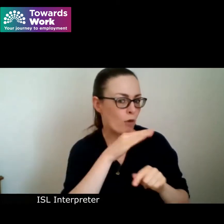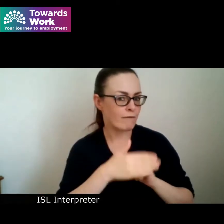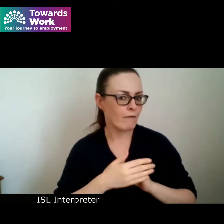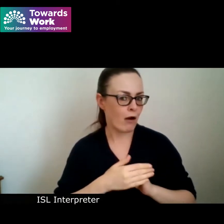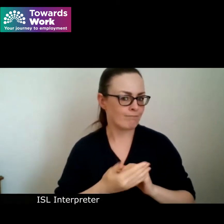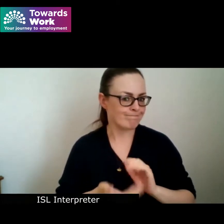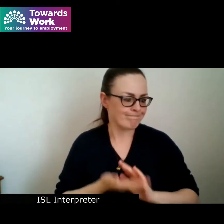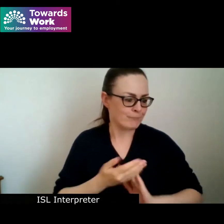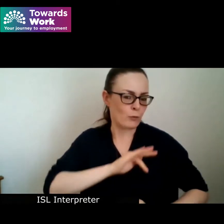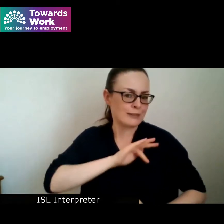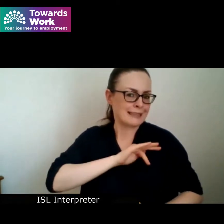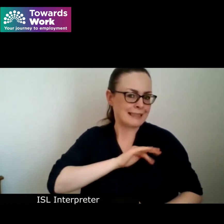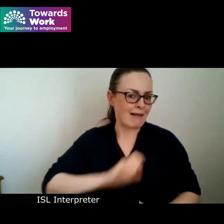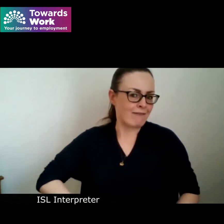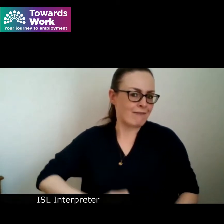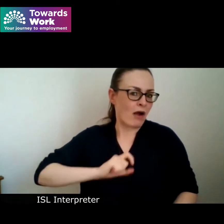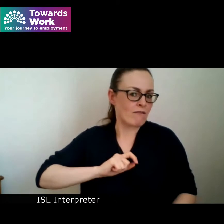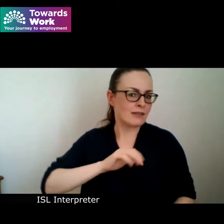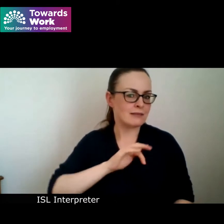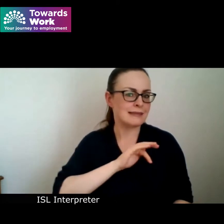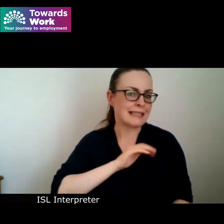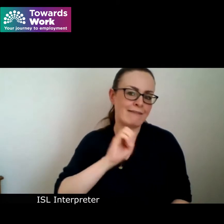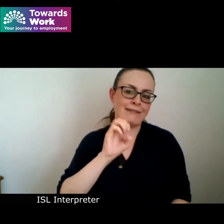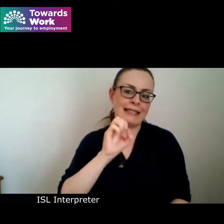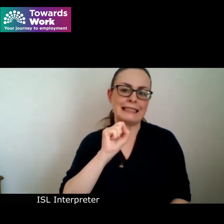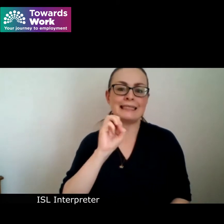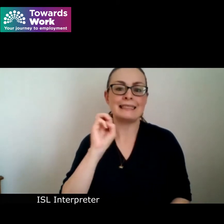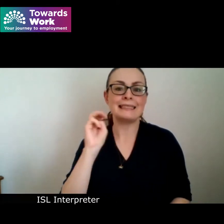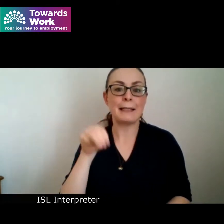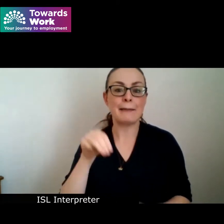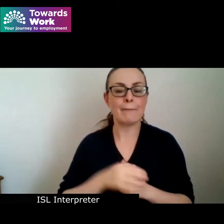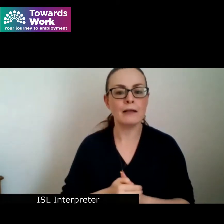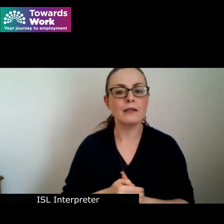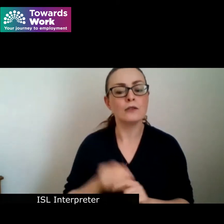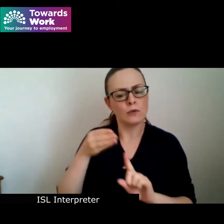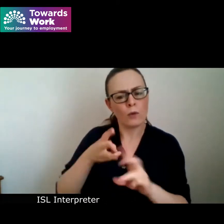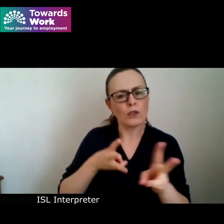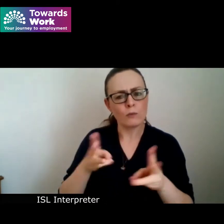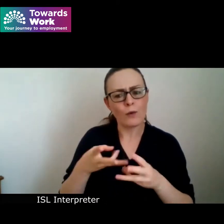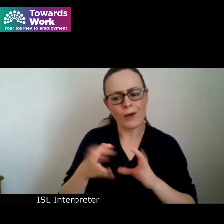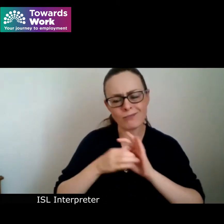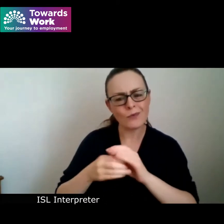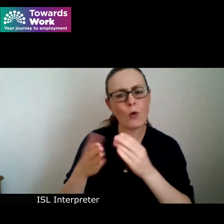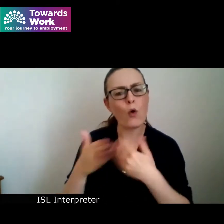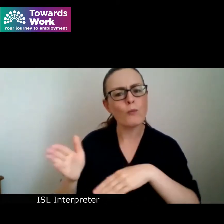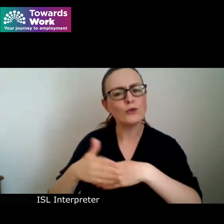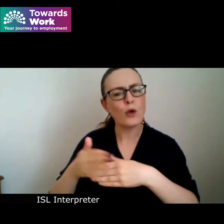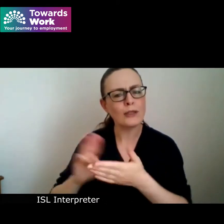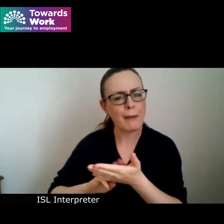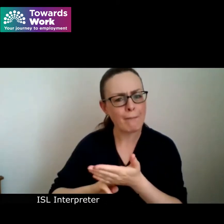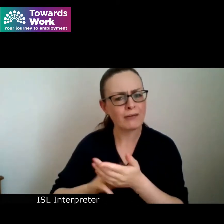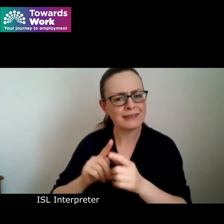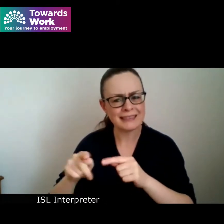self-confidence towards work will engage with open doors members companies and employers for change